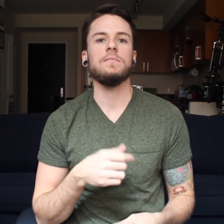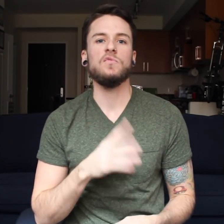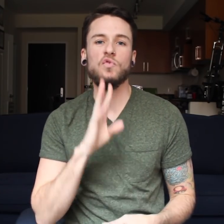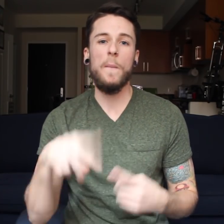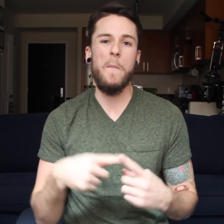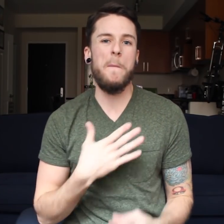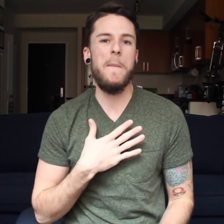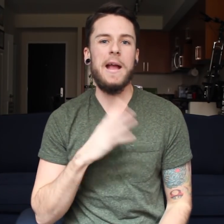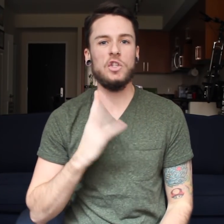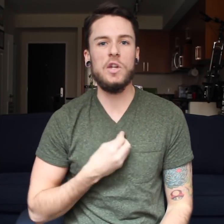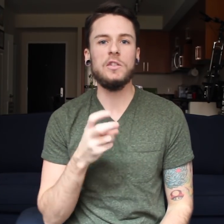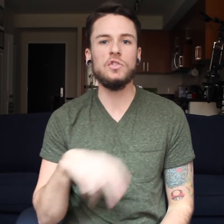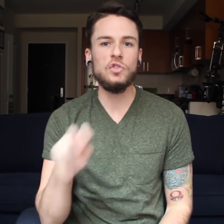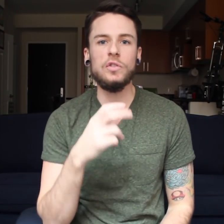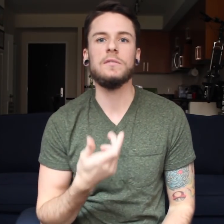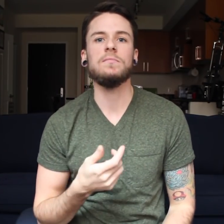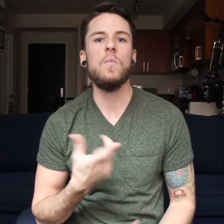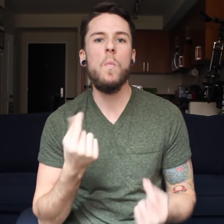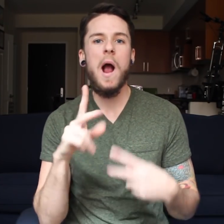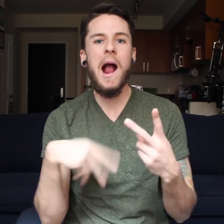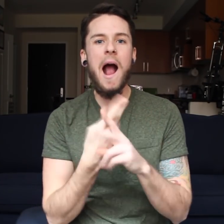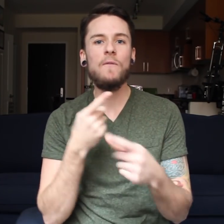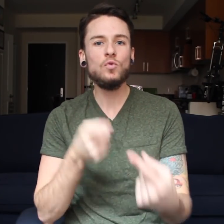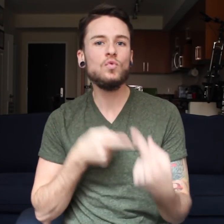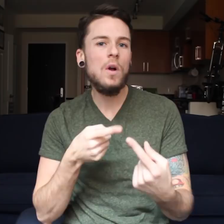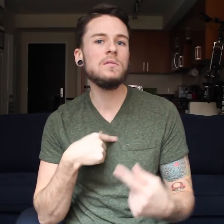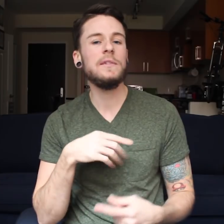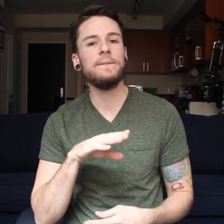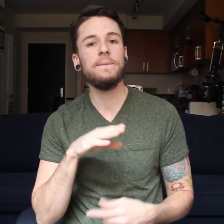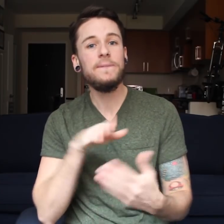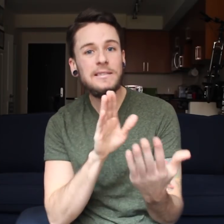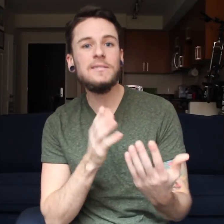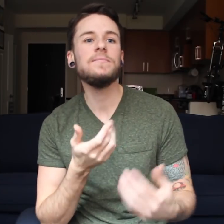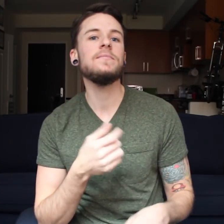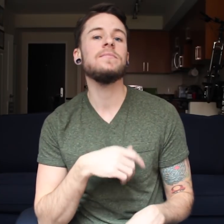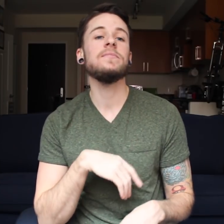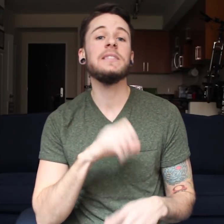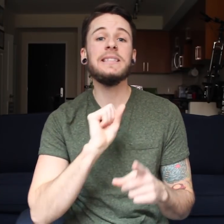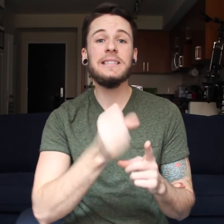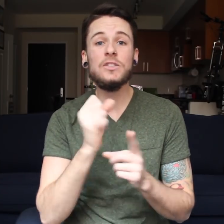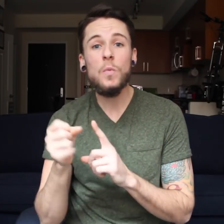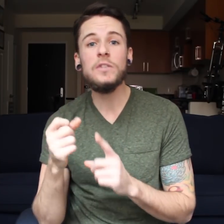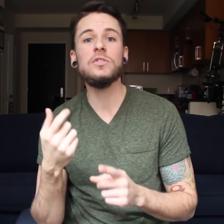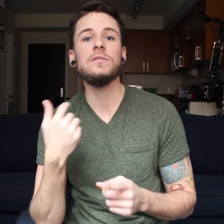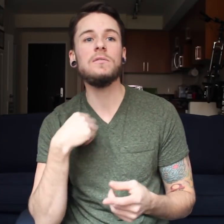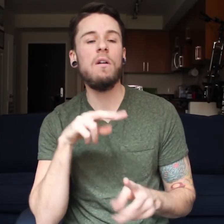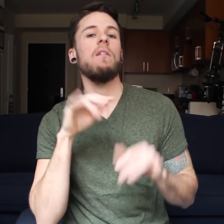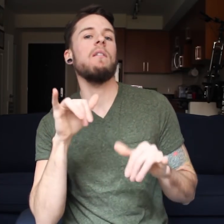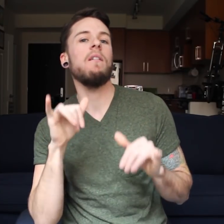I talk about my transgender journey, what kind of struggles I’ve faced as trans, situations I’ve encountered